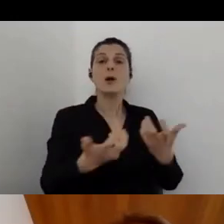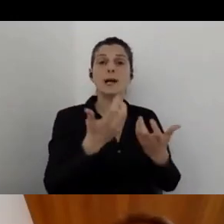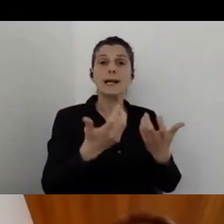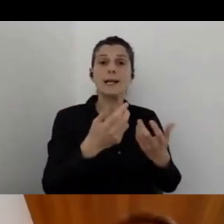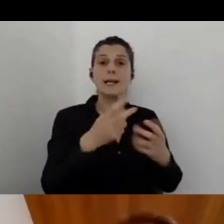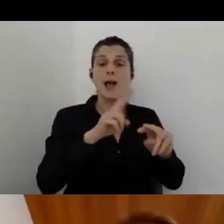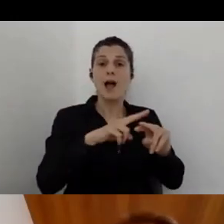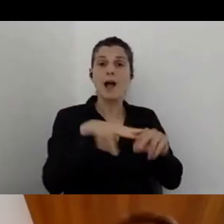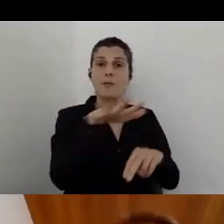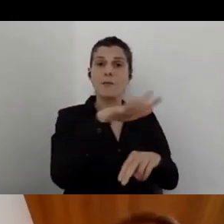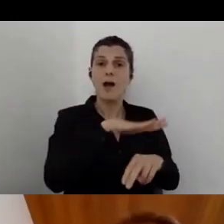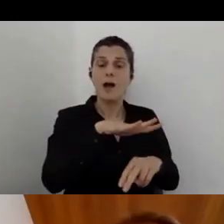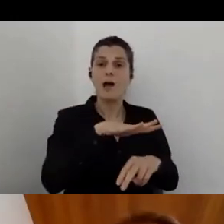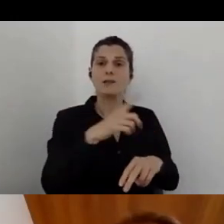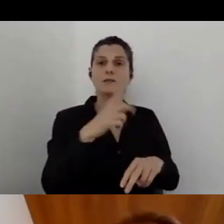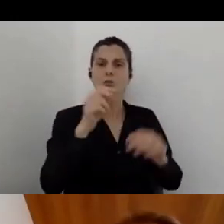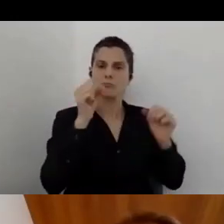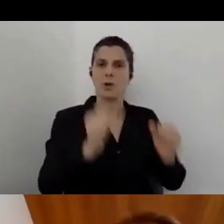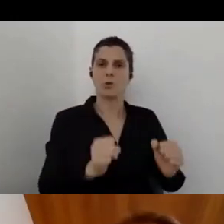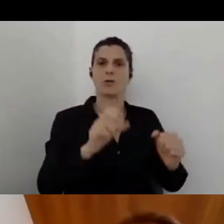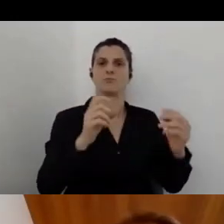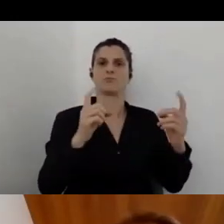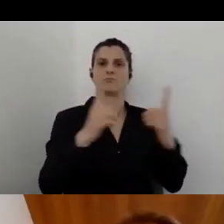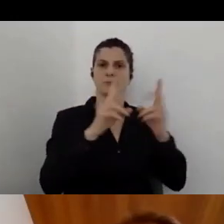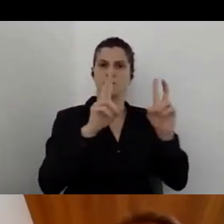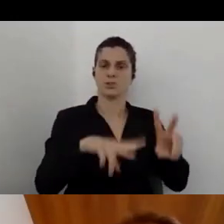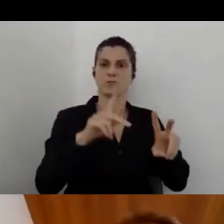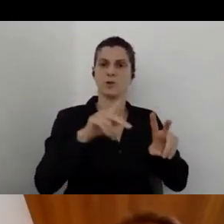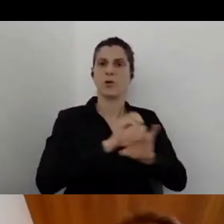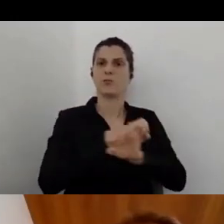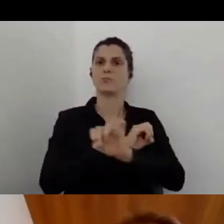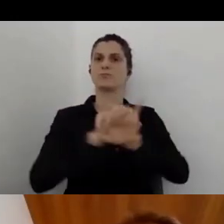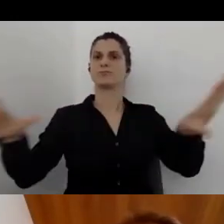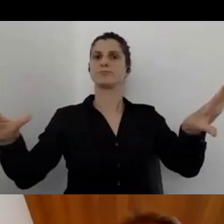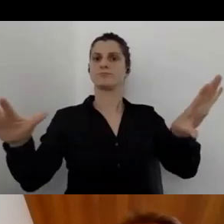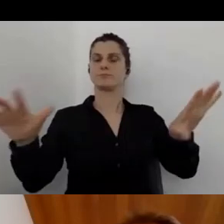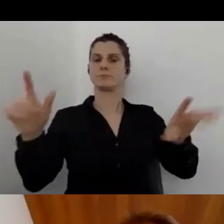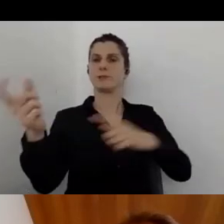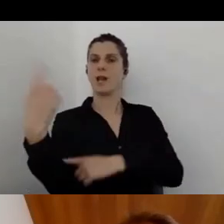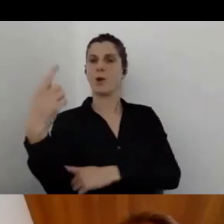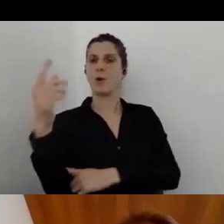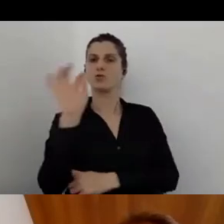the accessibility and to publish to the hotel customers what's accessible.